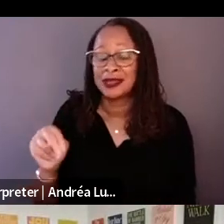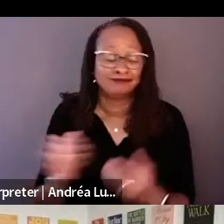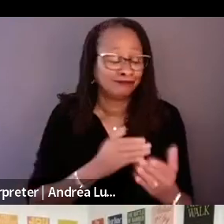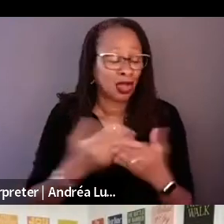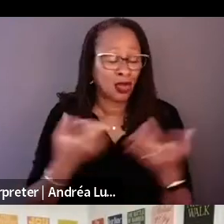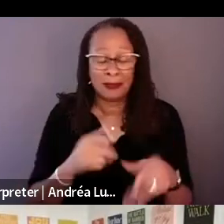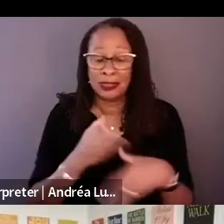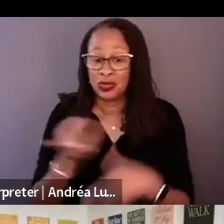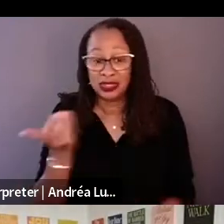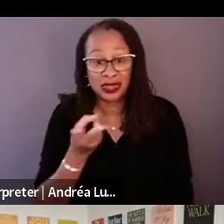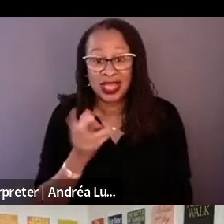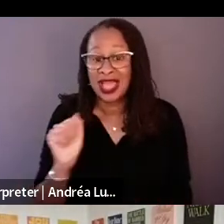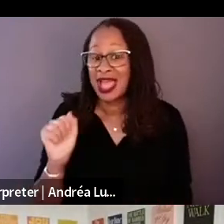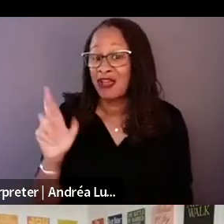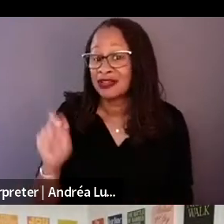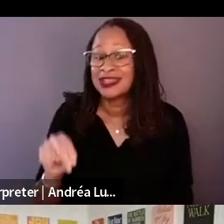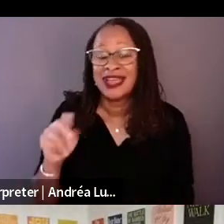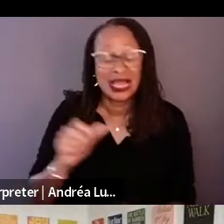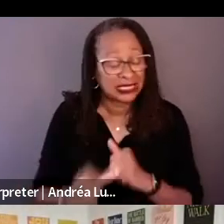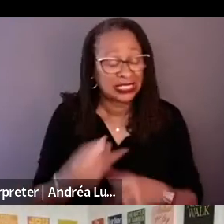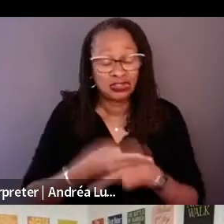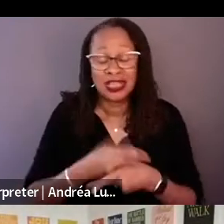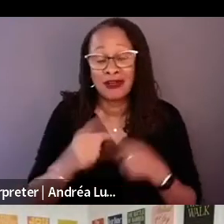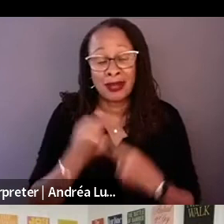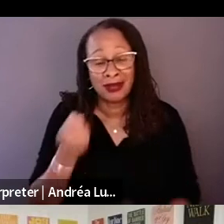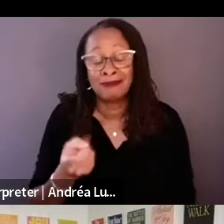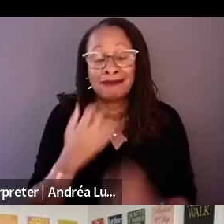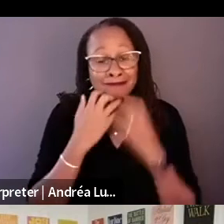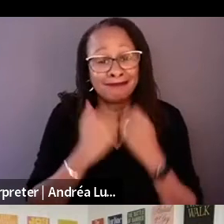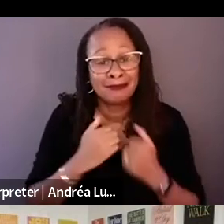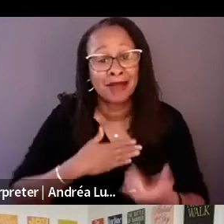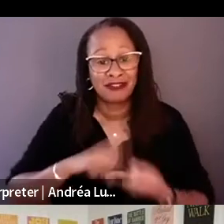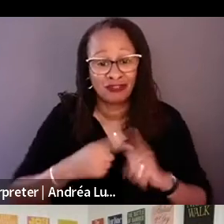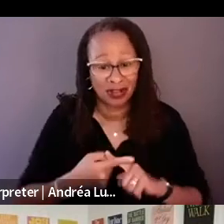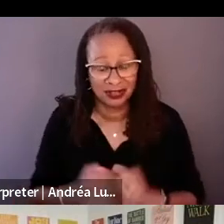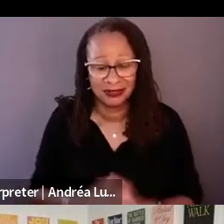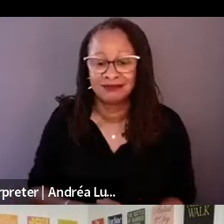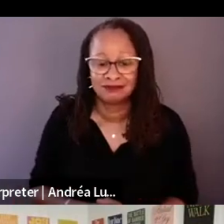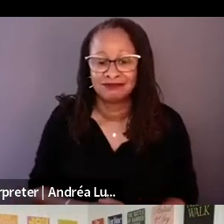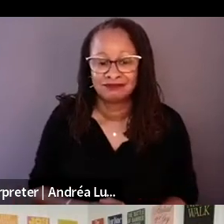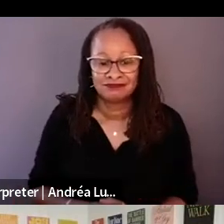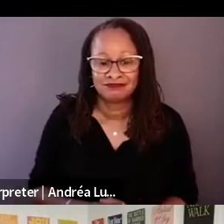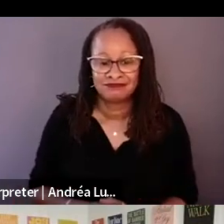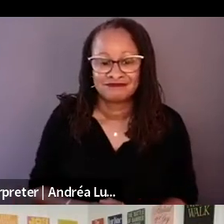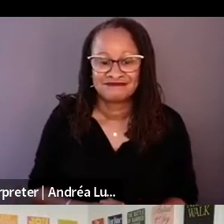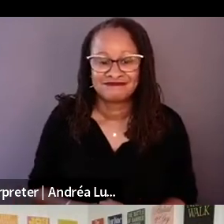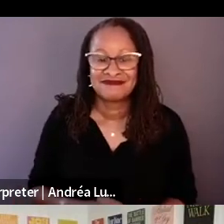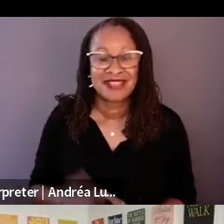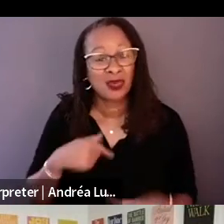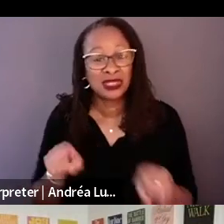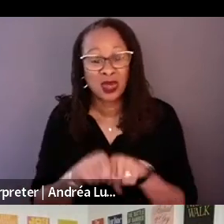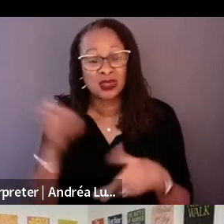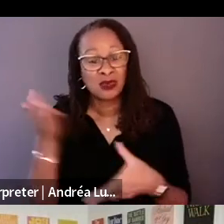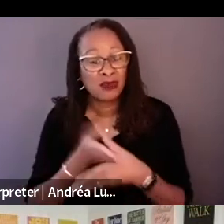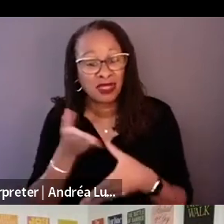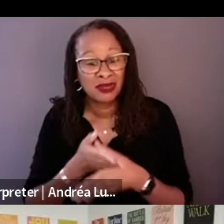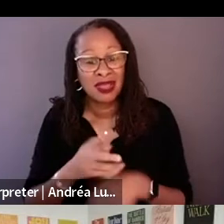was like I still care about him. I was illuminating that Aaron said that I prefer to believe in